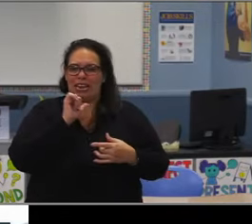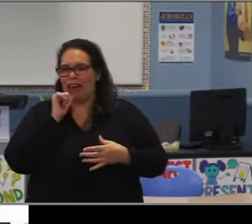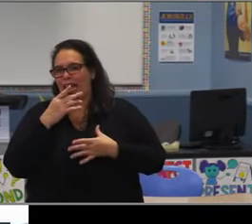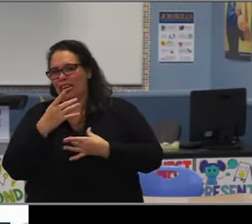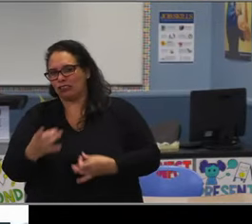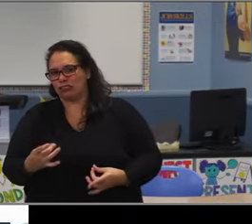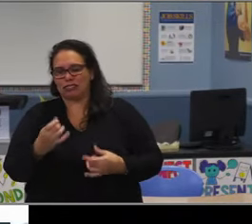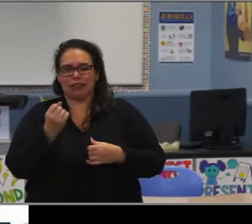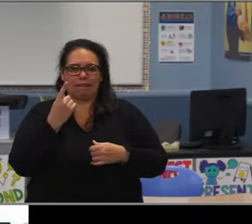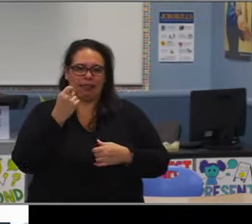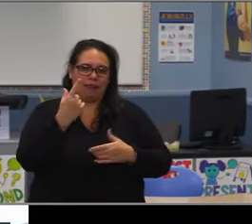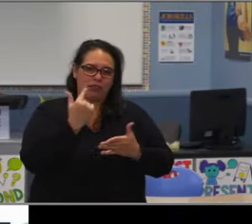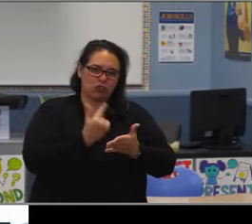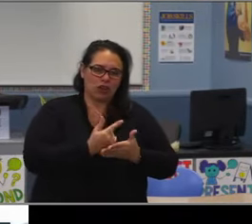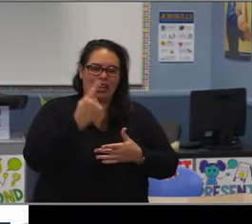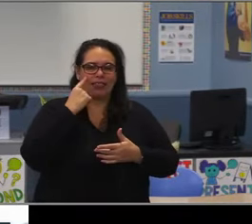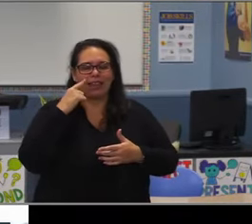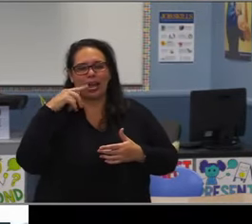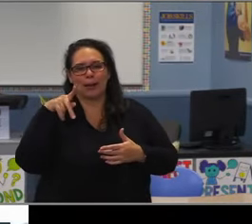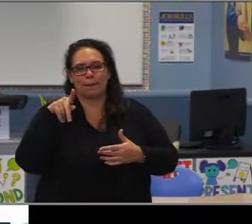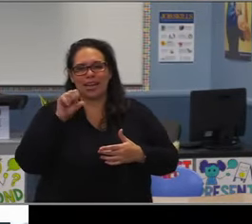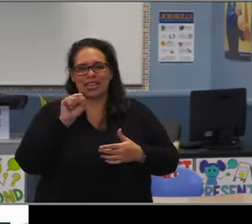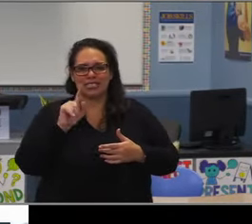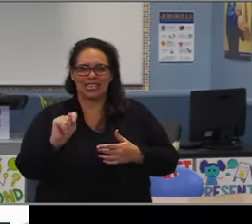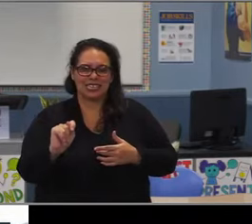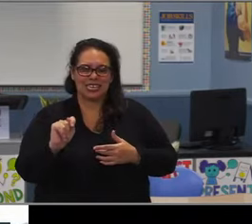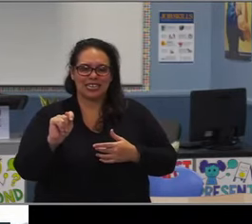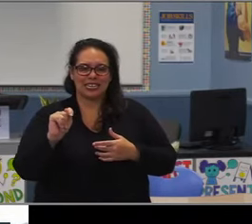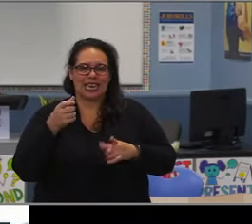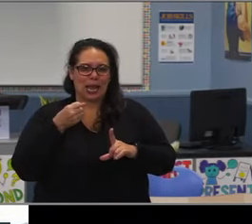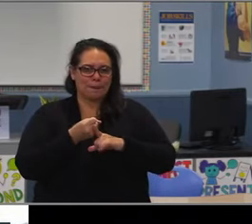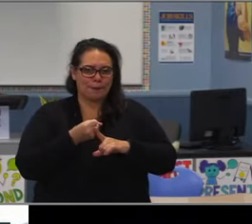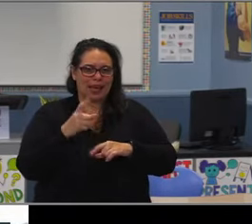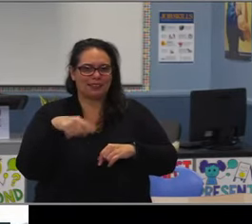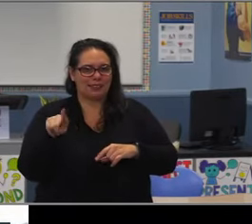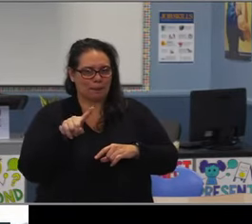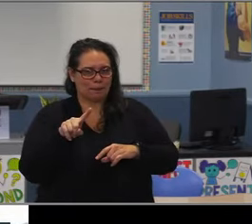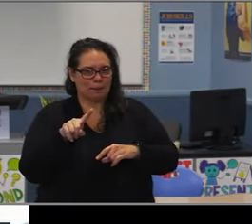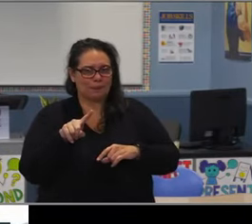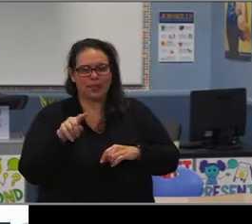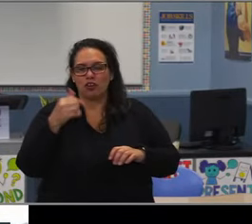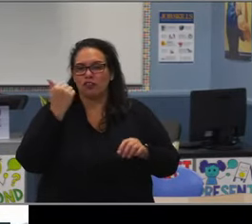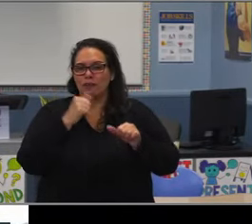regarding high school readiness. So my presumption here is based on the data